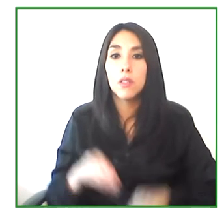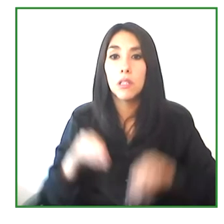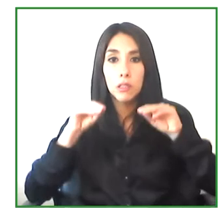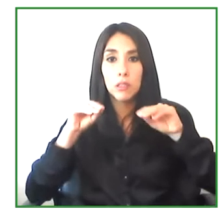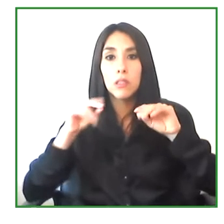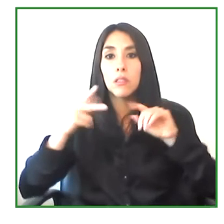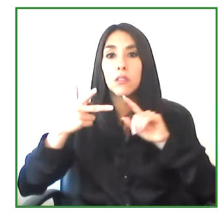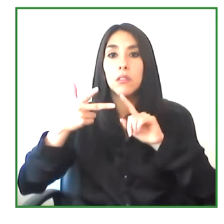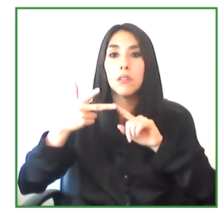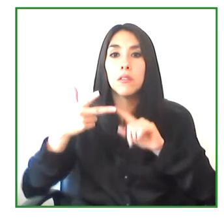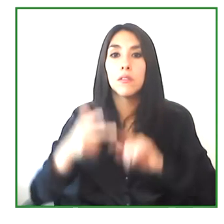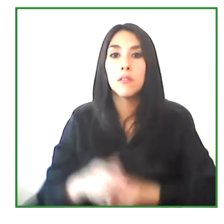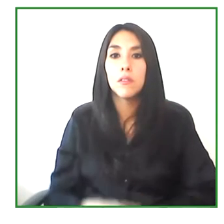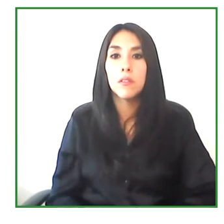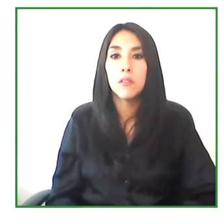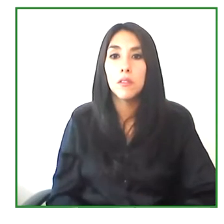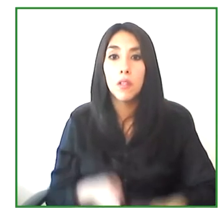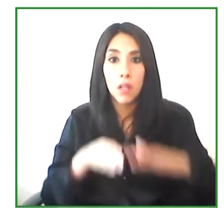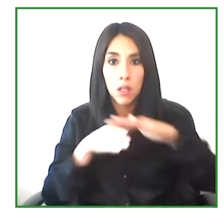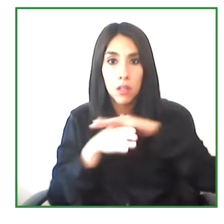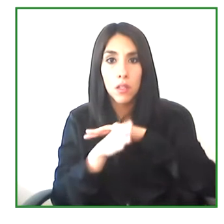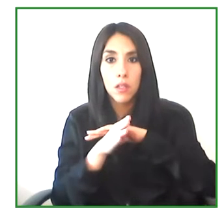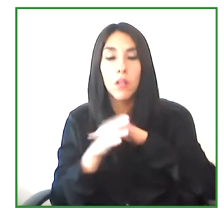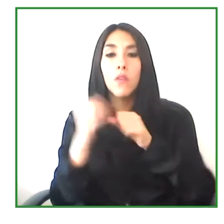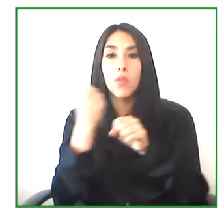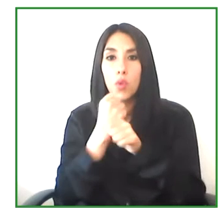training and labor, inclusion and also children.